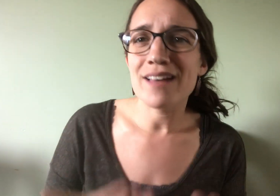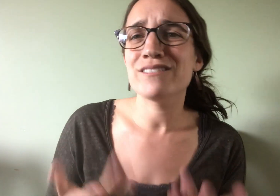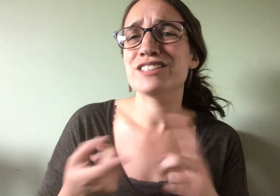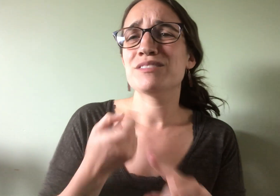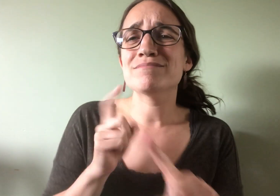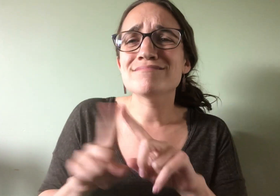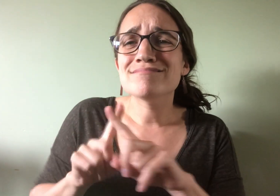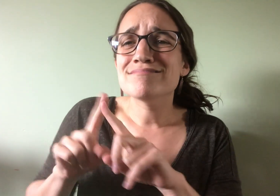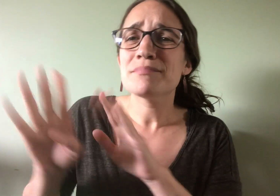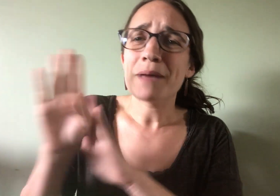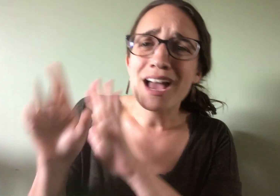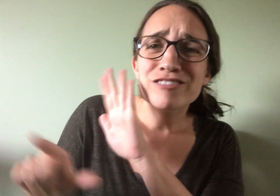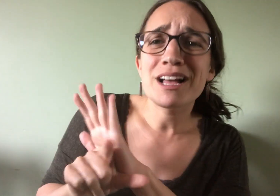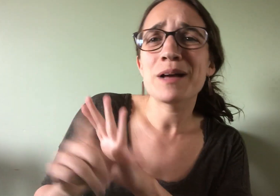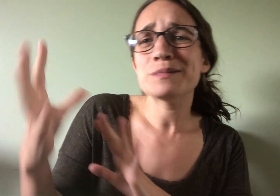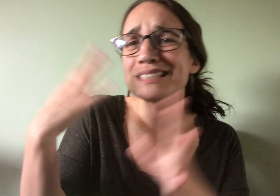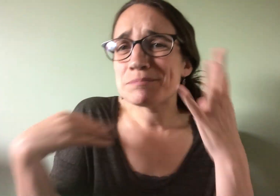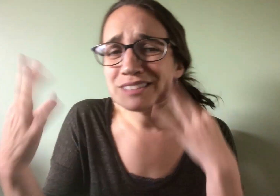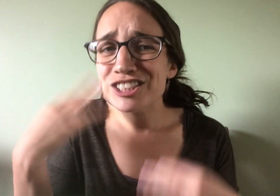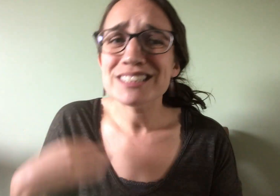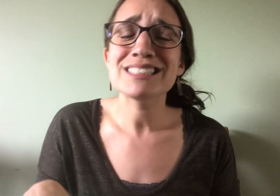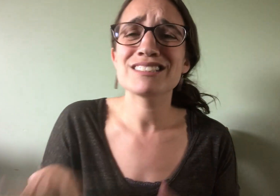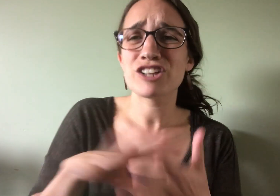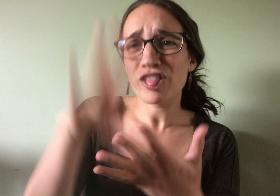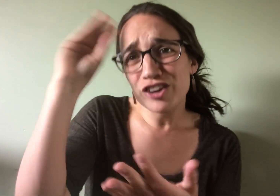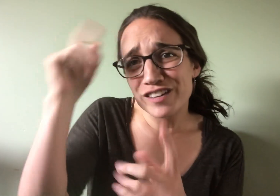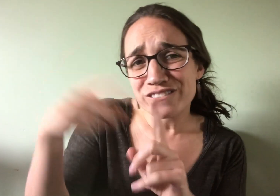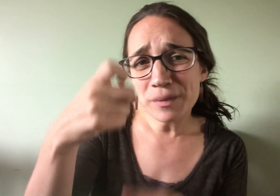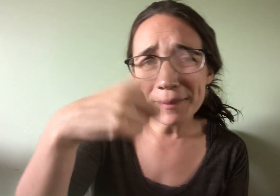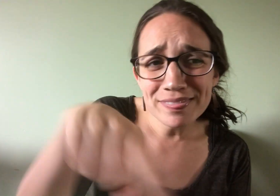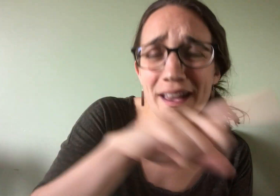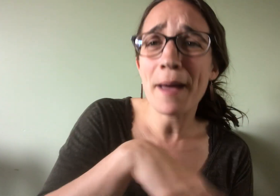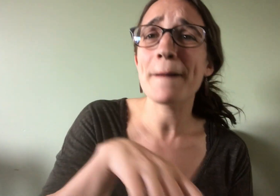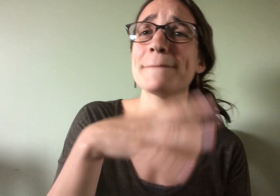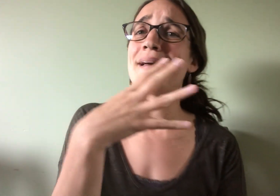from so many different experiences and backgrounds, as well as learned from them,